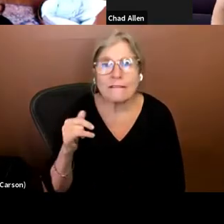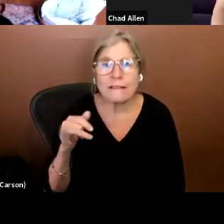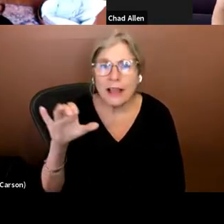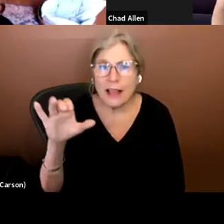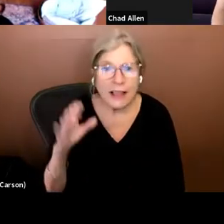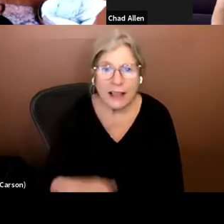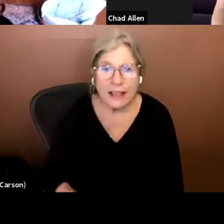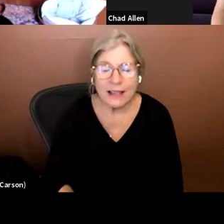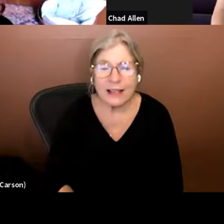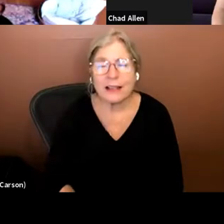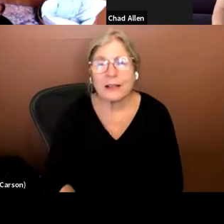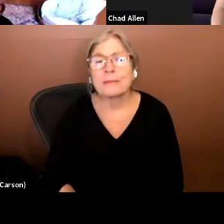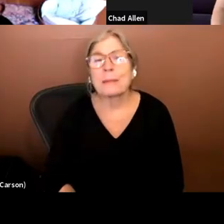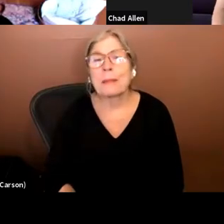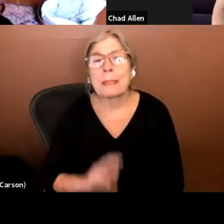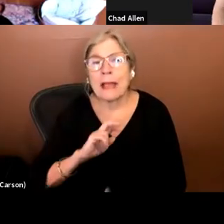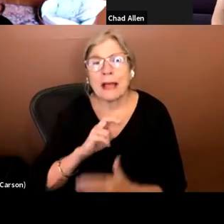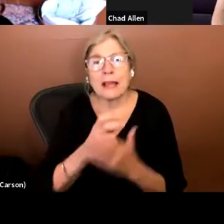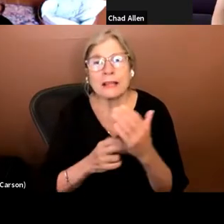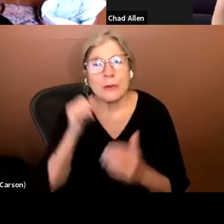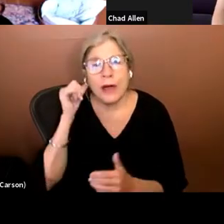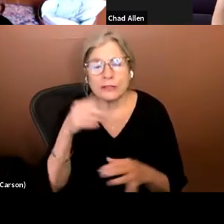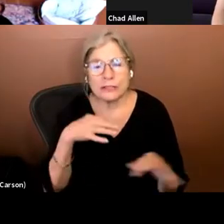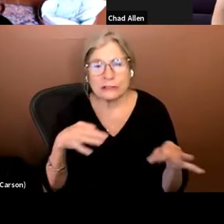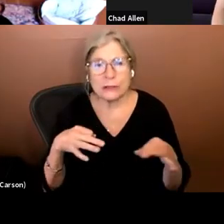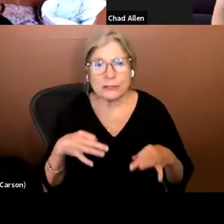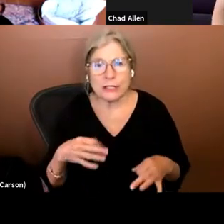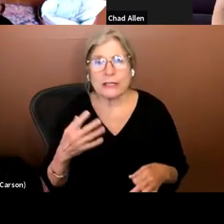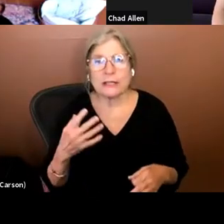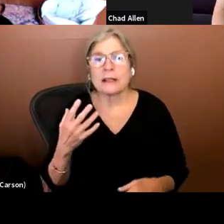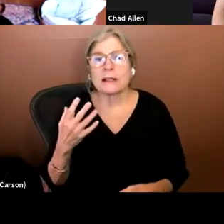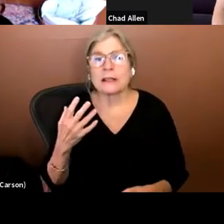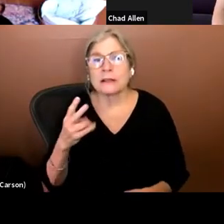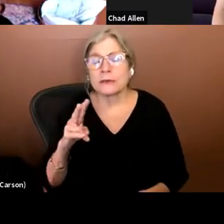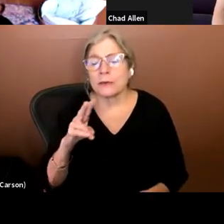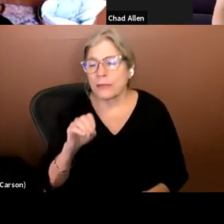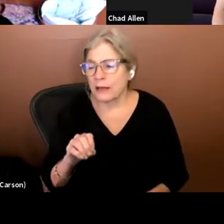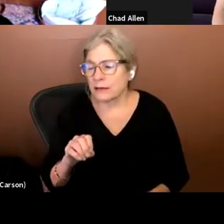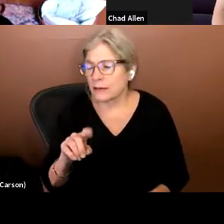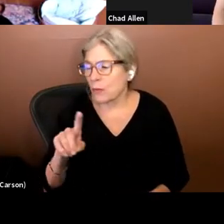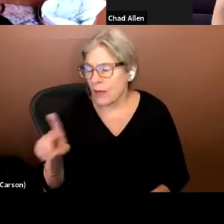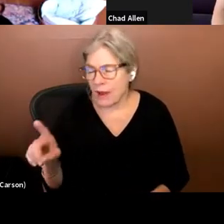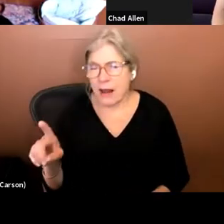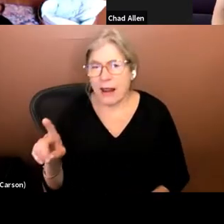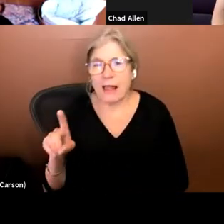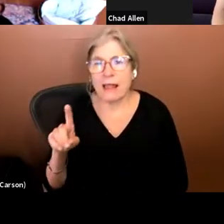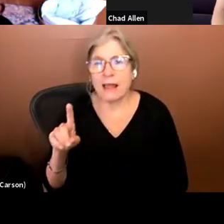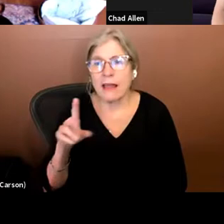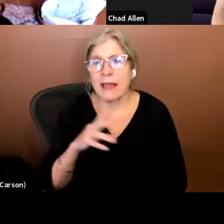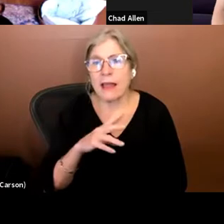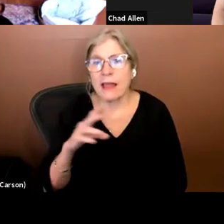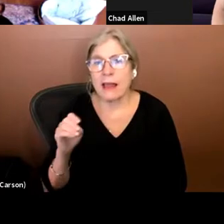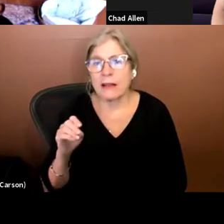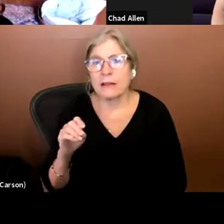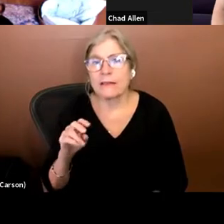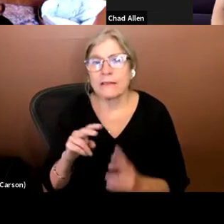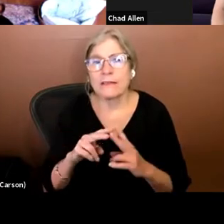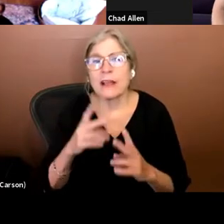I got into audio description 2001 and was very fortunate to get an opportunity to start